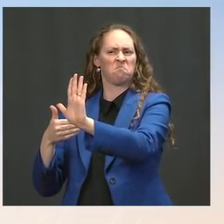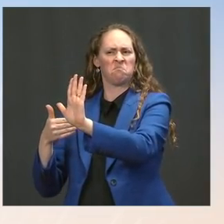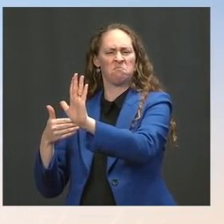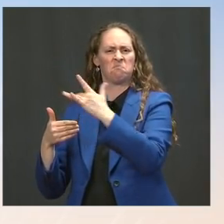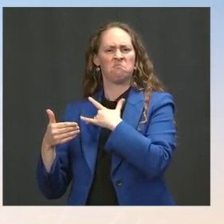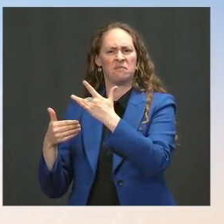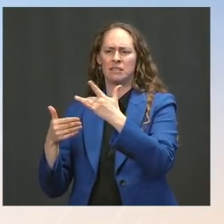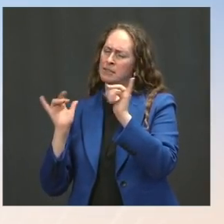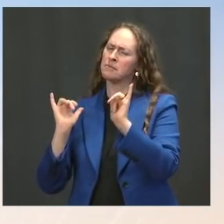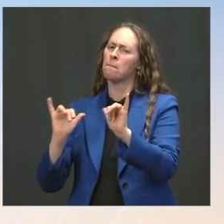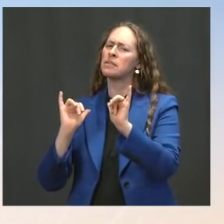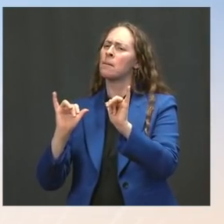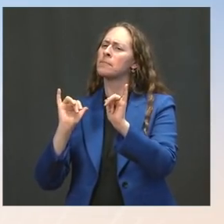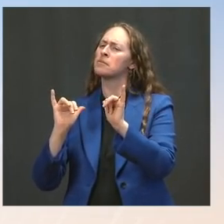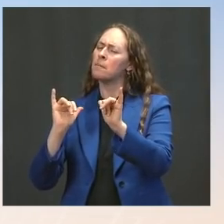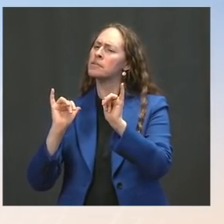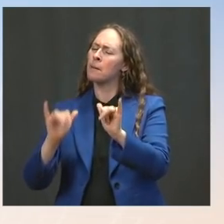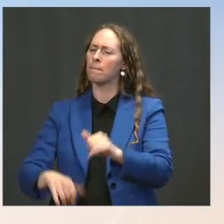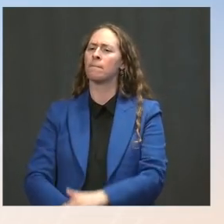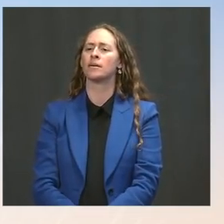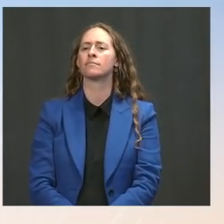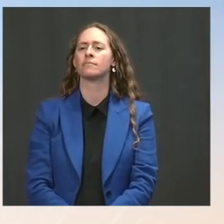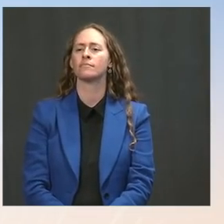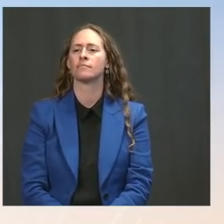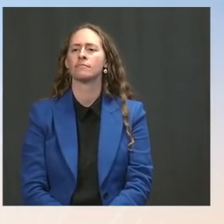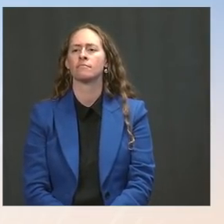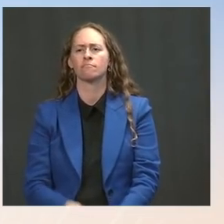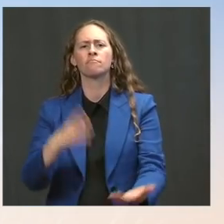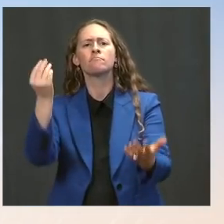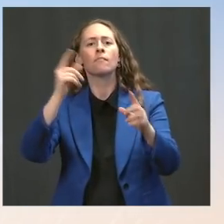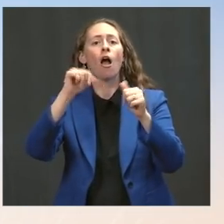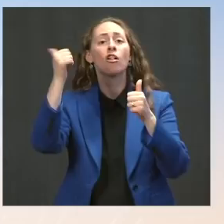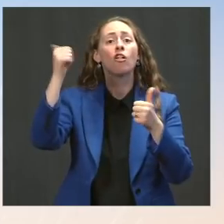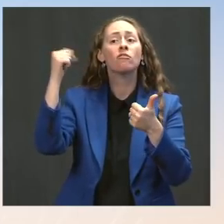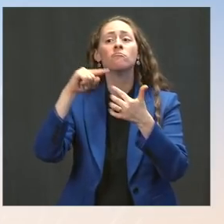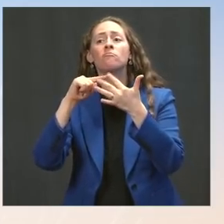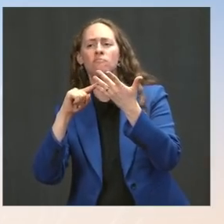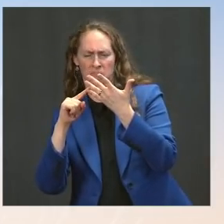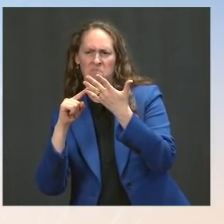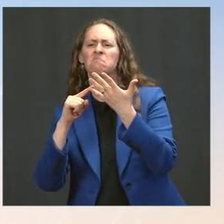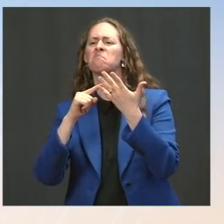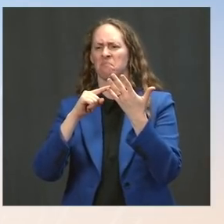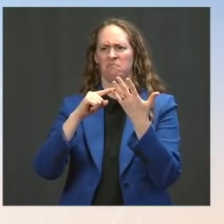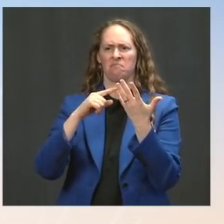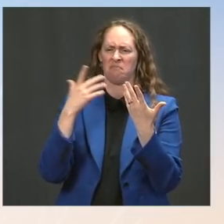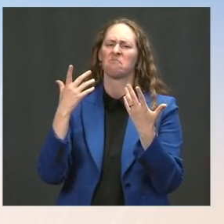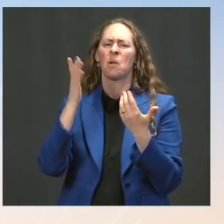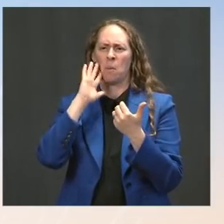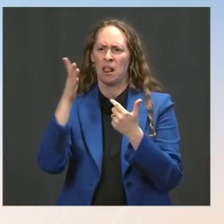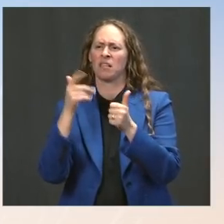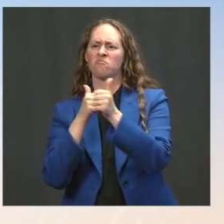And we're always considering a range of options as we have been from the beginning of the administration; of course, we are, as we should be.